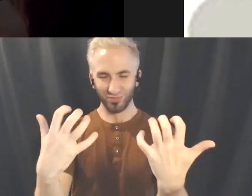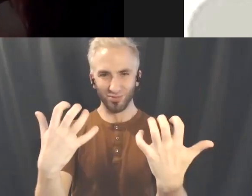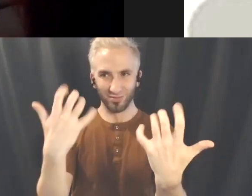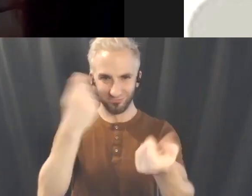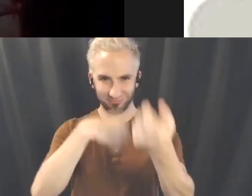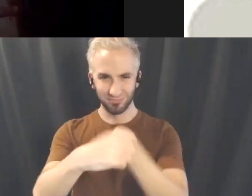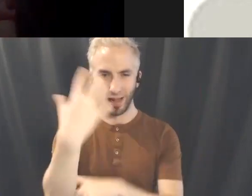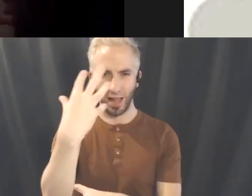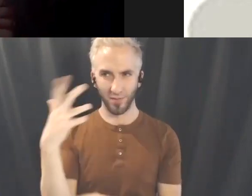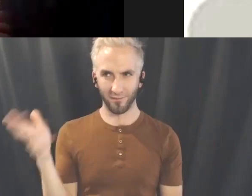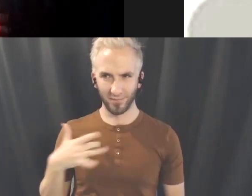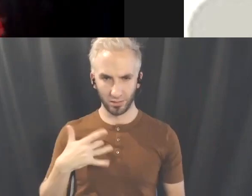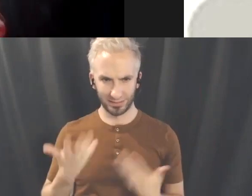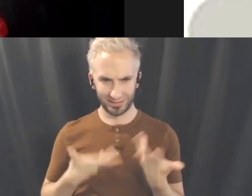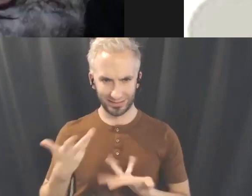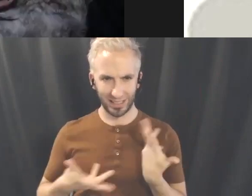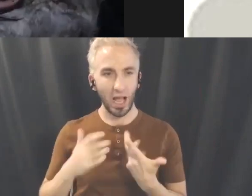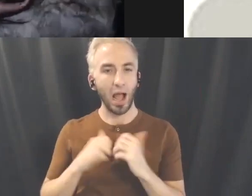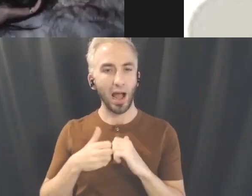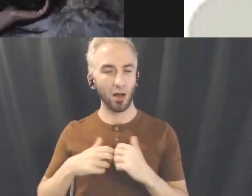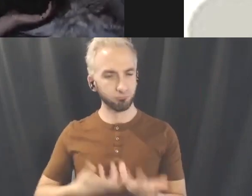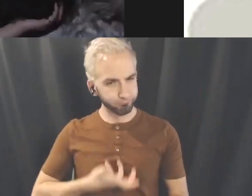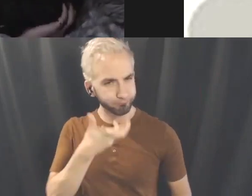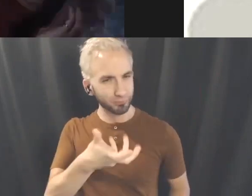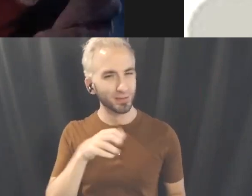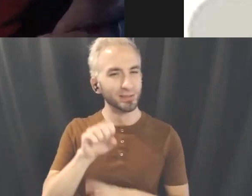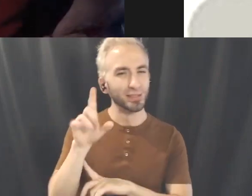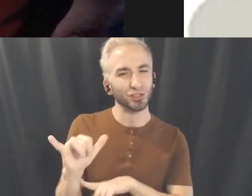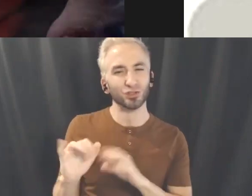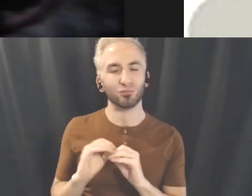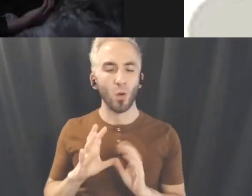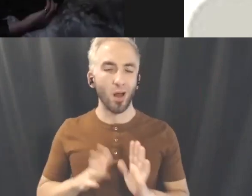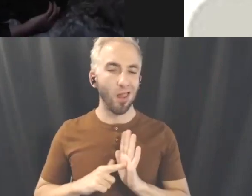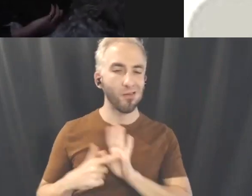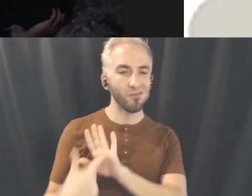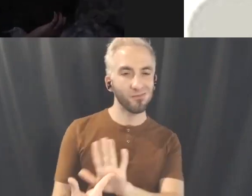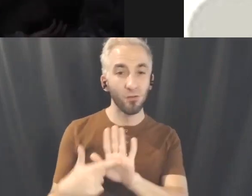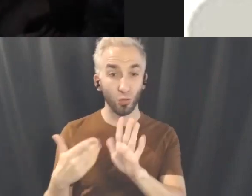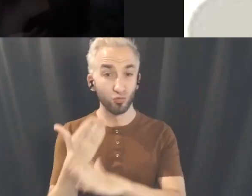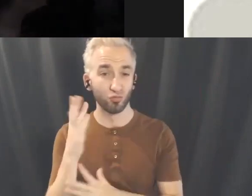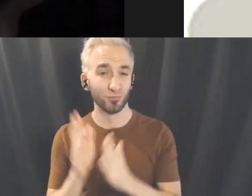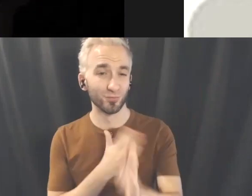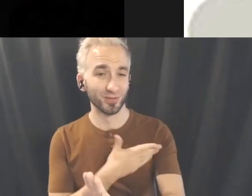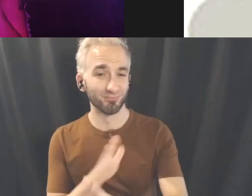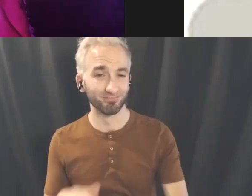have this like other alter ego that they want to showcase through their music.